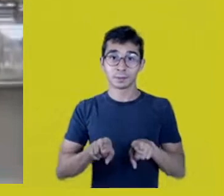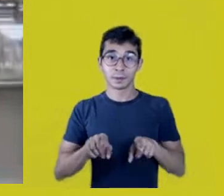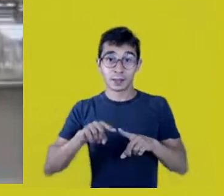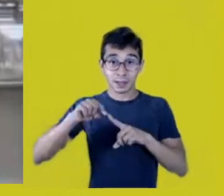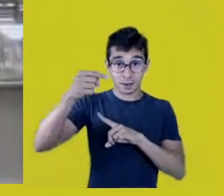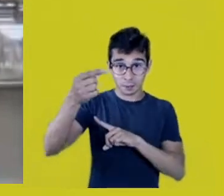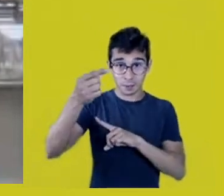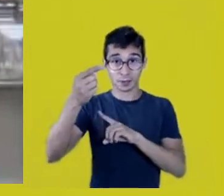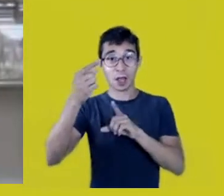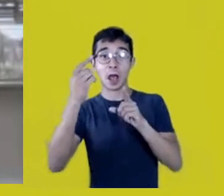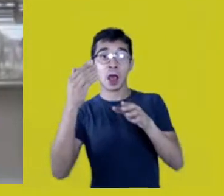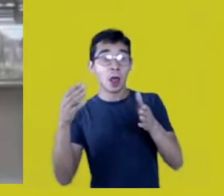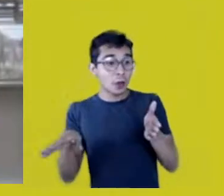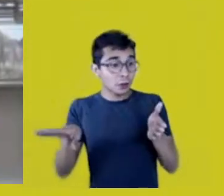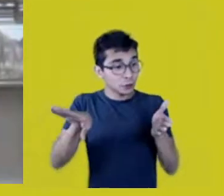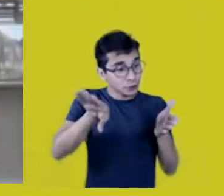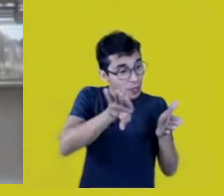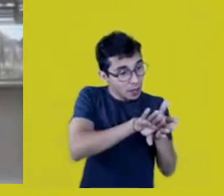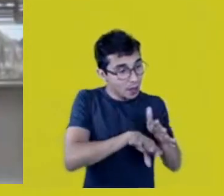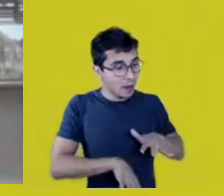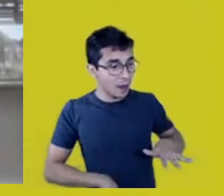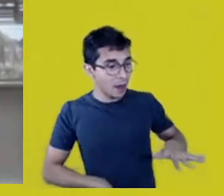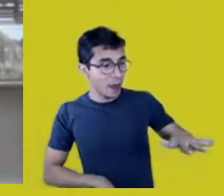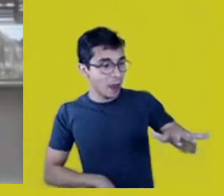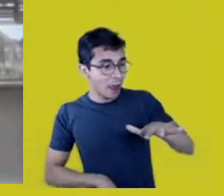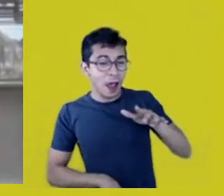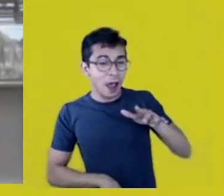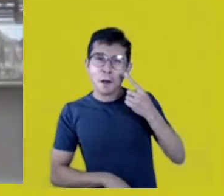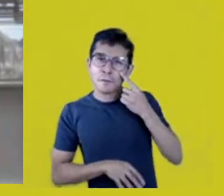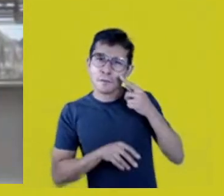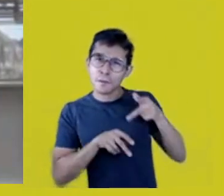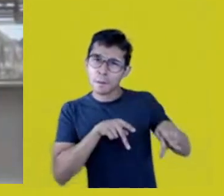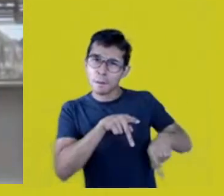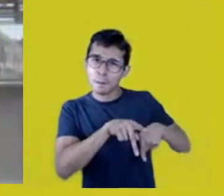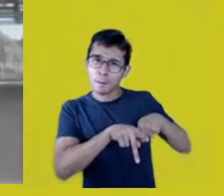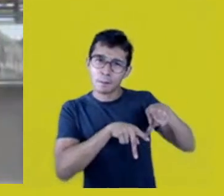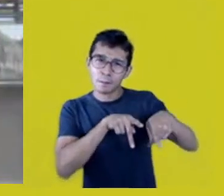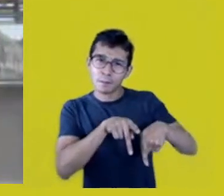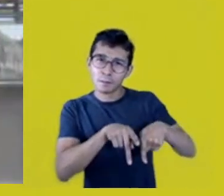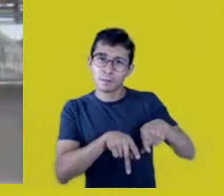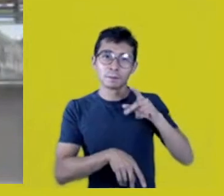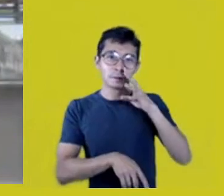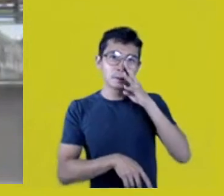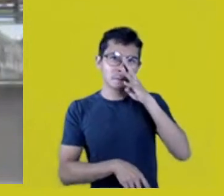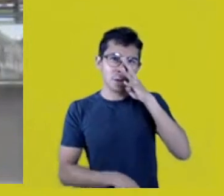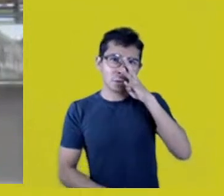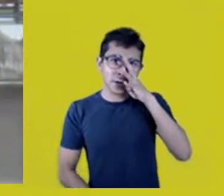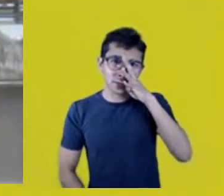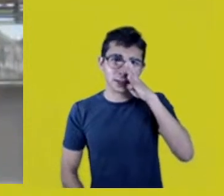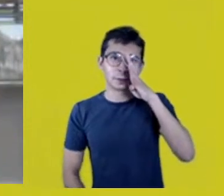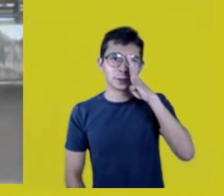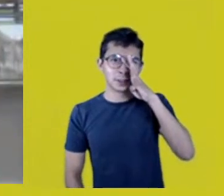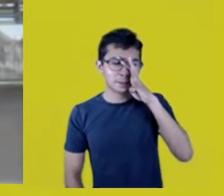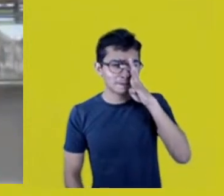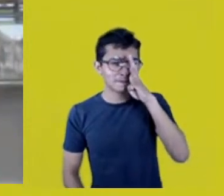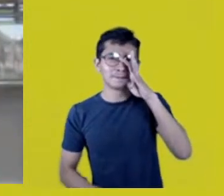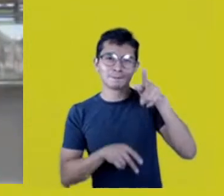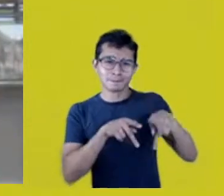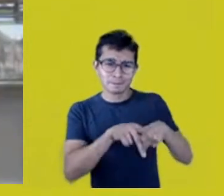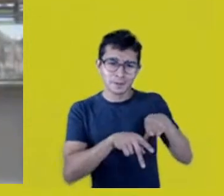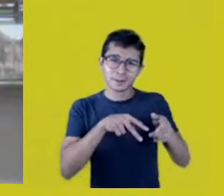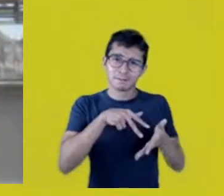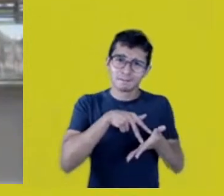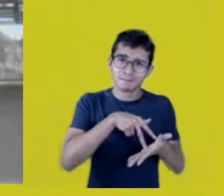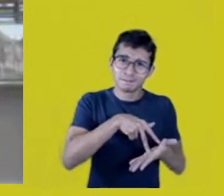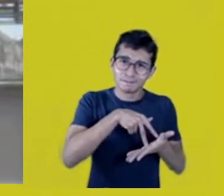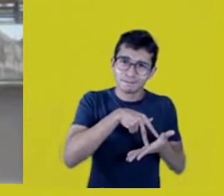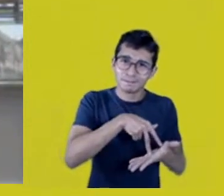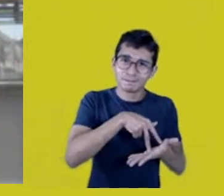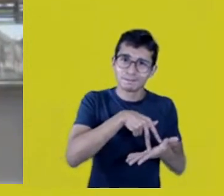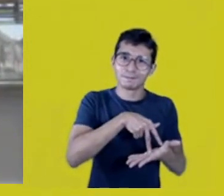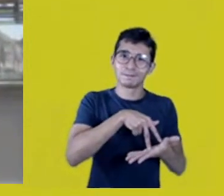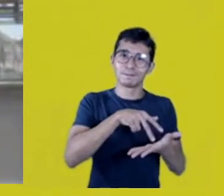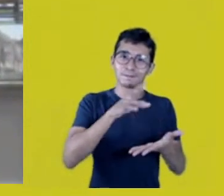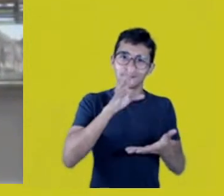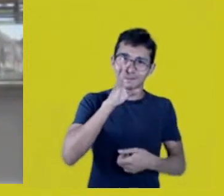There, my people resisted